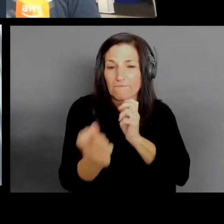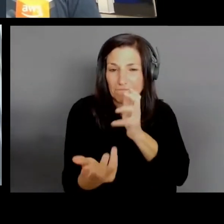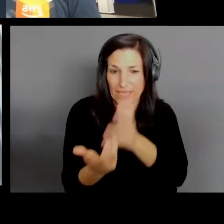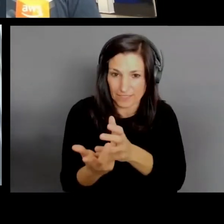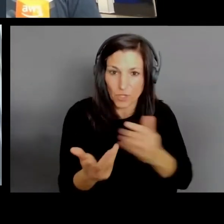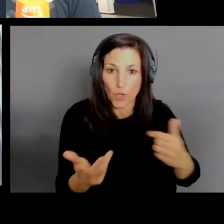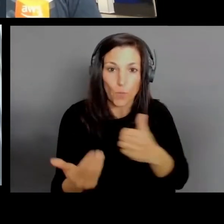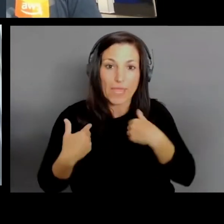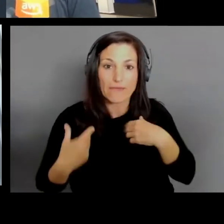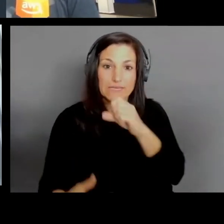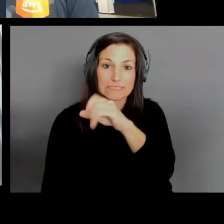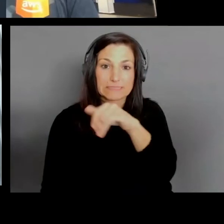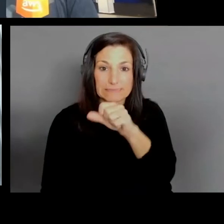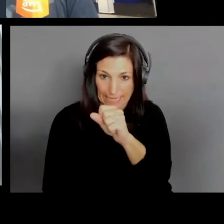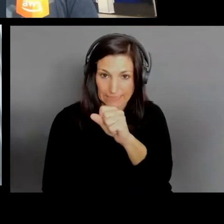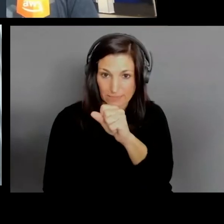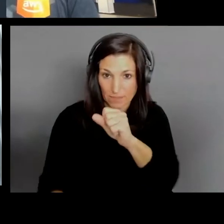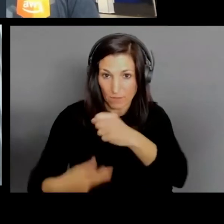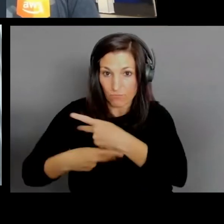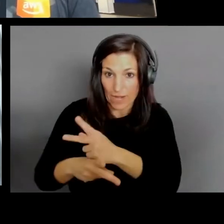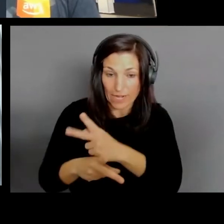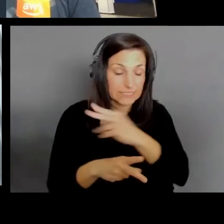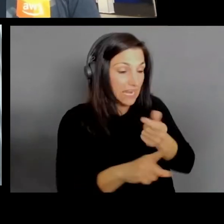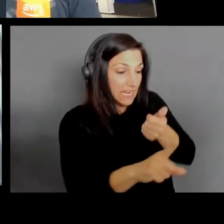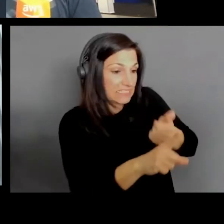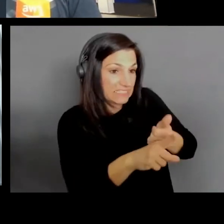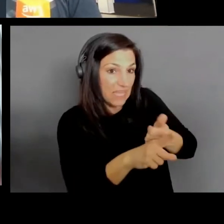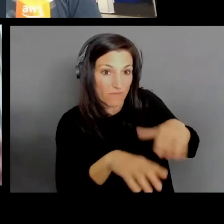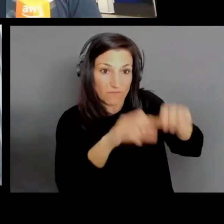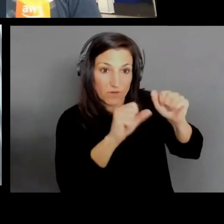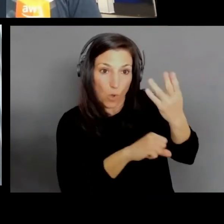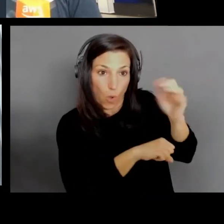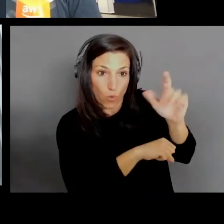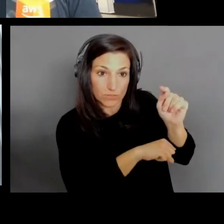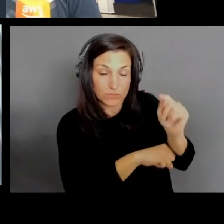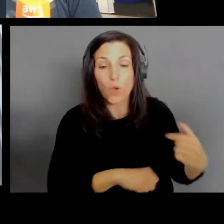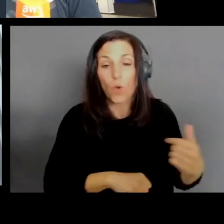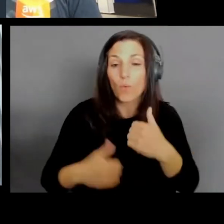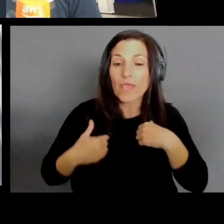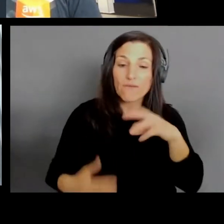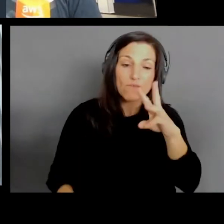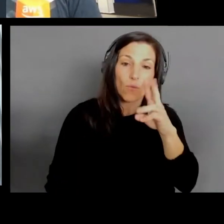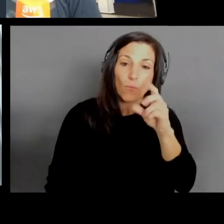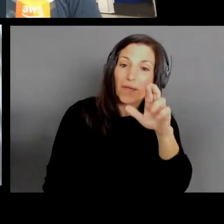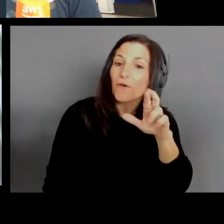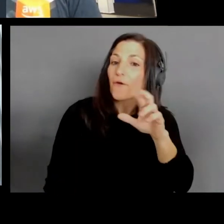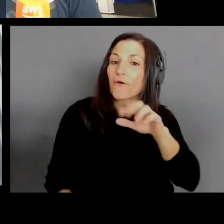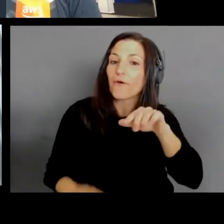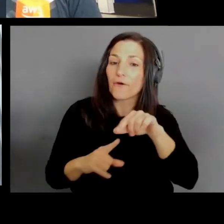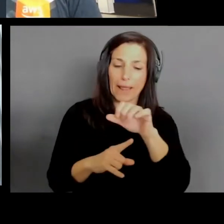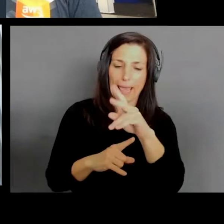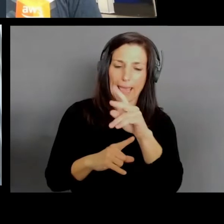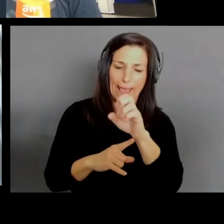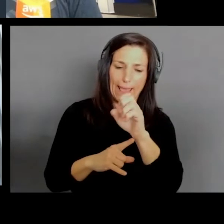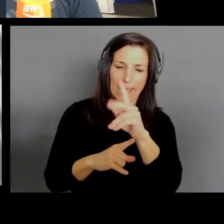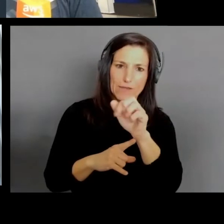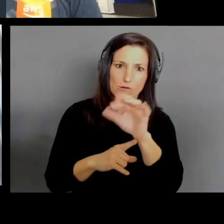So for those, what we call Wickr Enterprise, not a big company enterprise, but the product skew is actually called Wickr Enterprise.